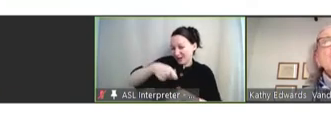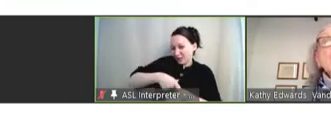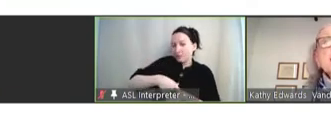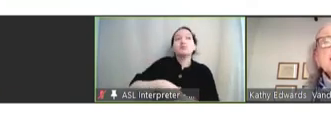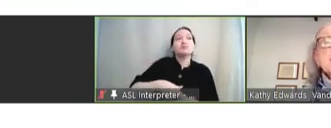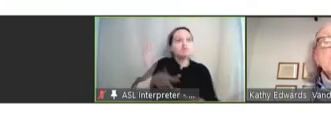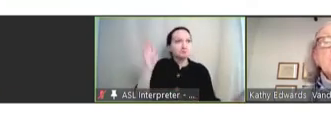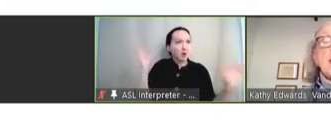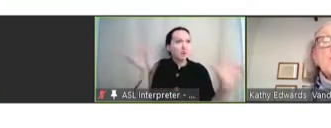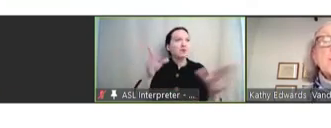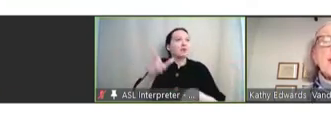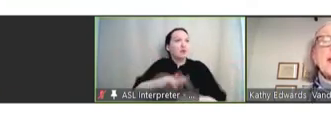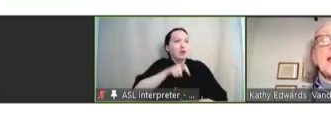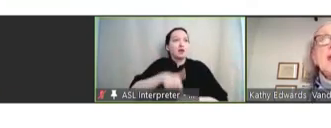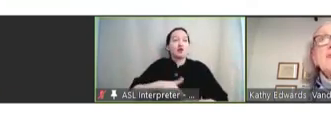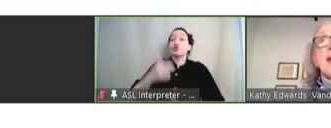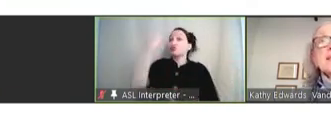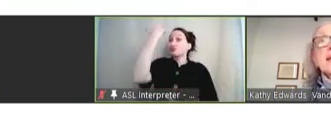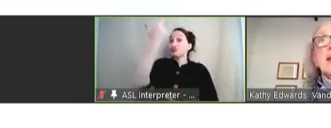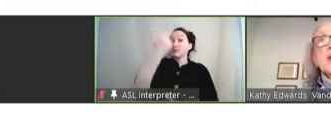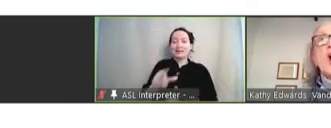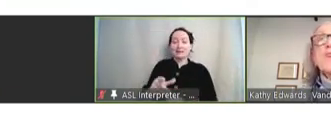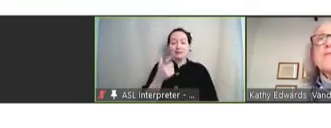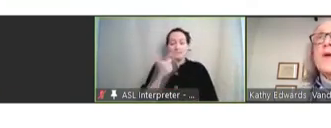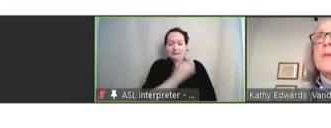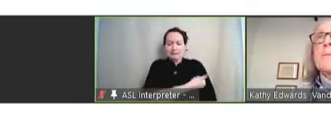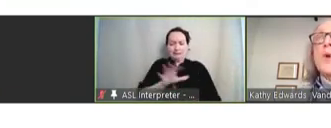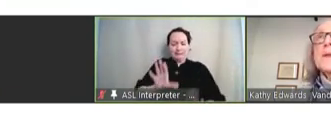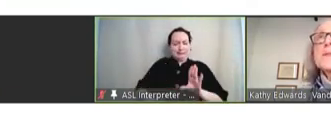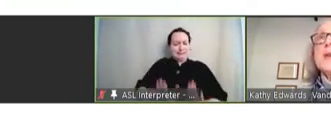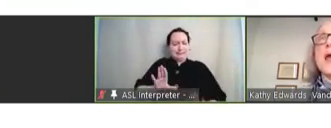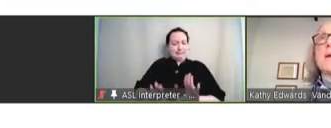The reasons for remaining unvaccinated are very important.